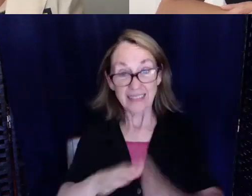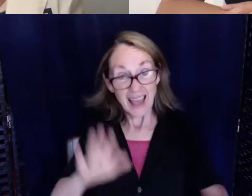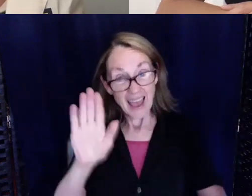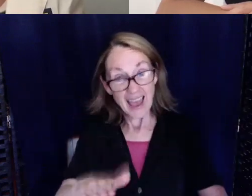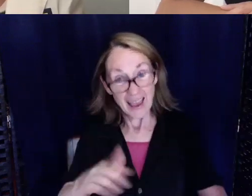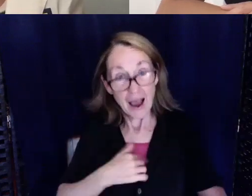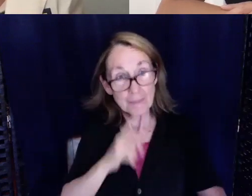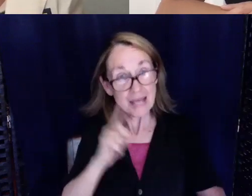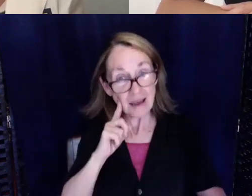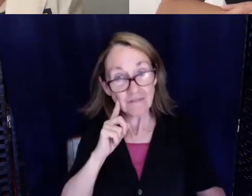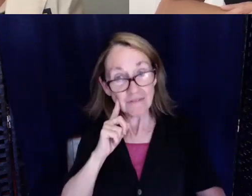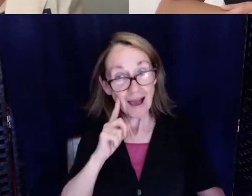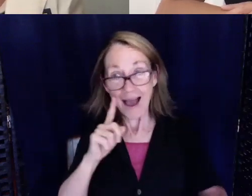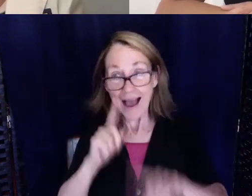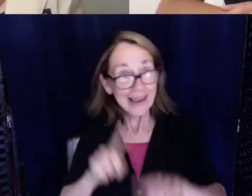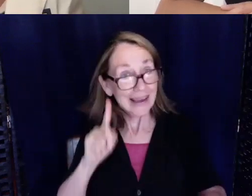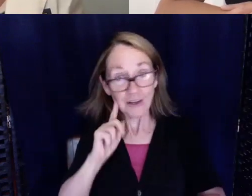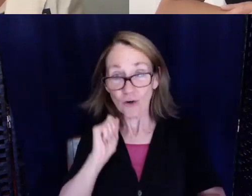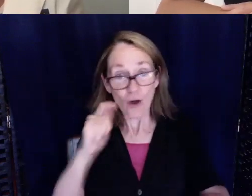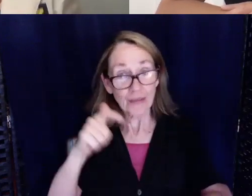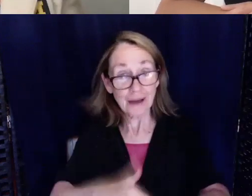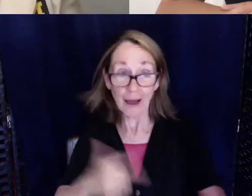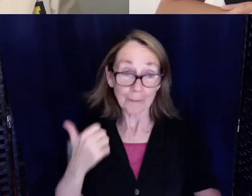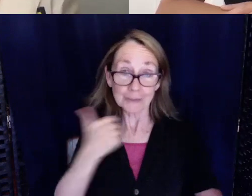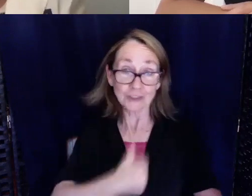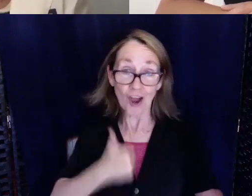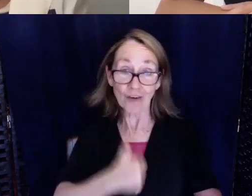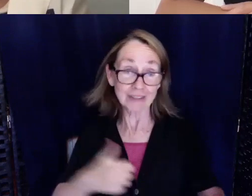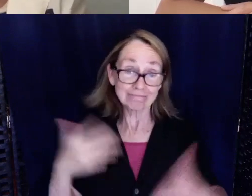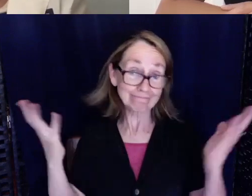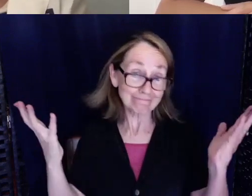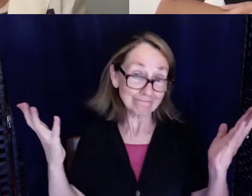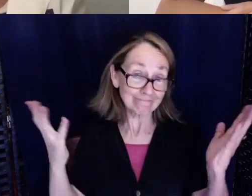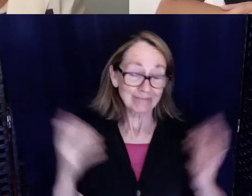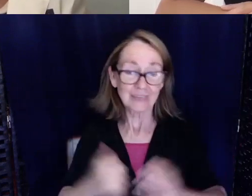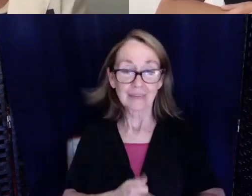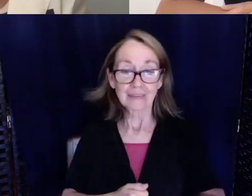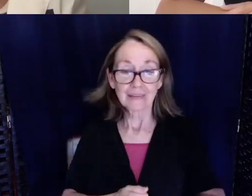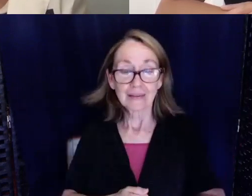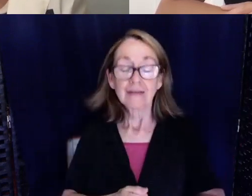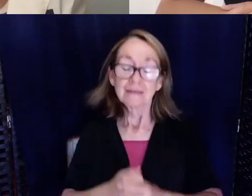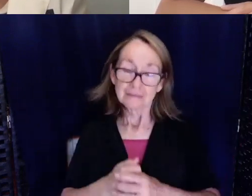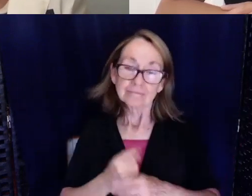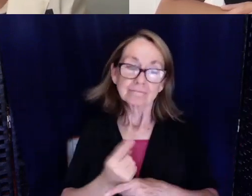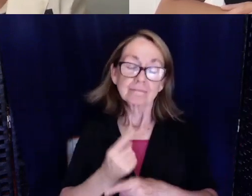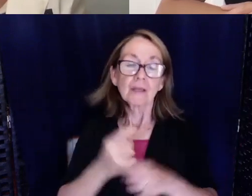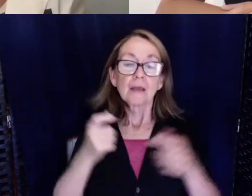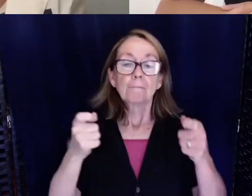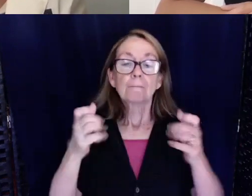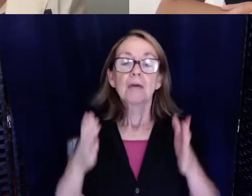I can't really hear you all the time, sorry. Usually the managers on the unit are very helpful.